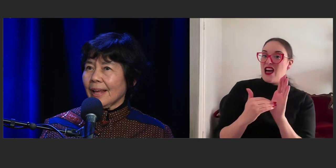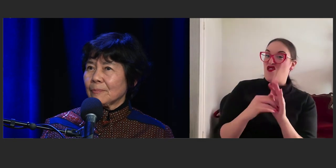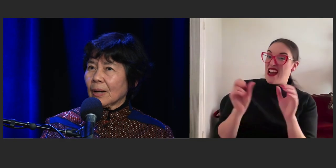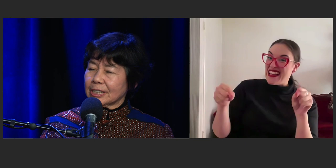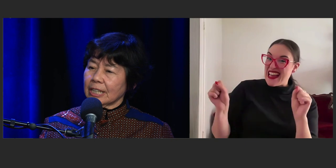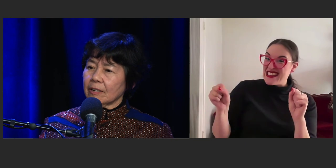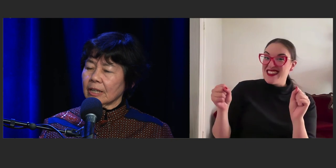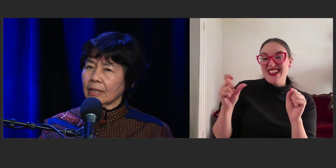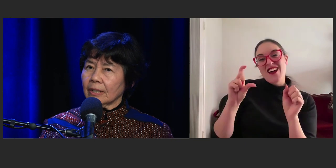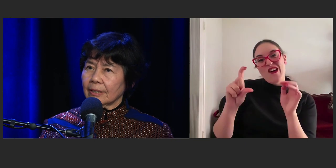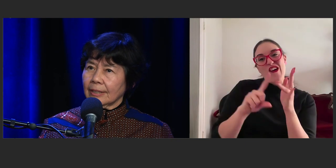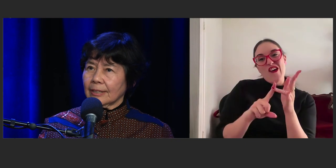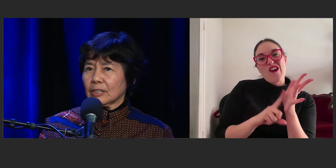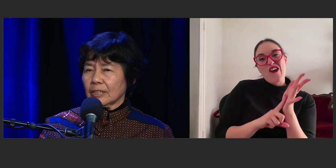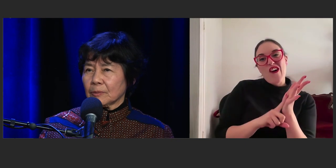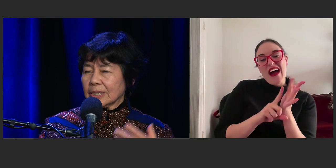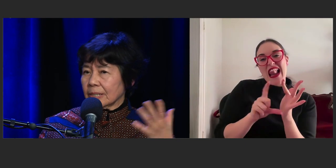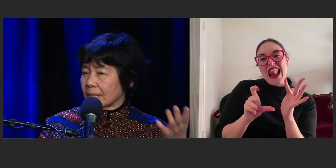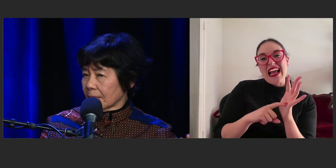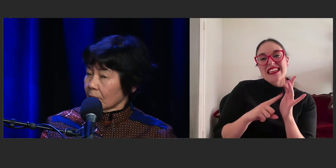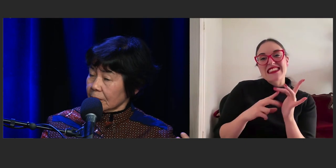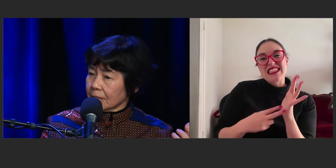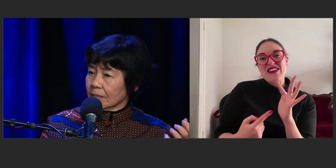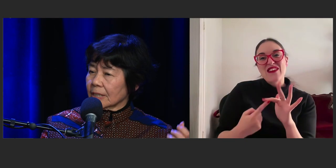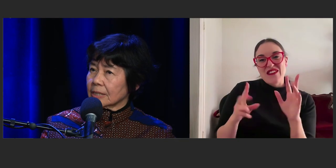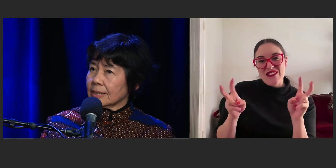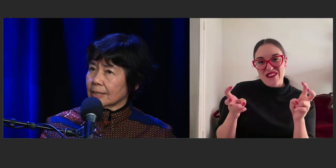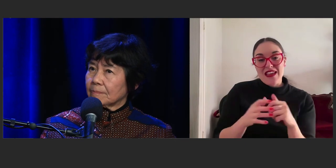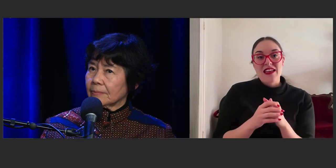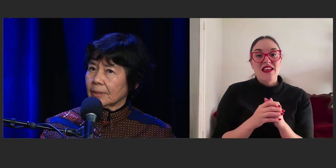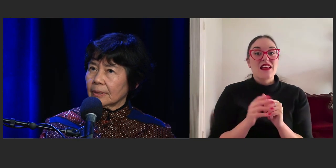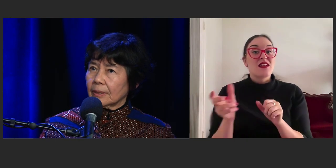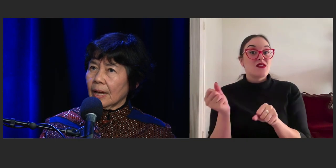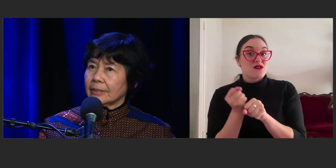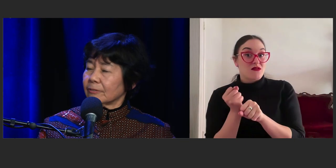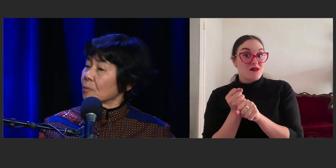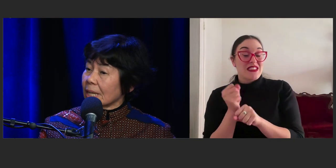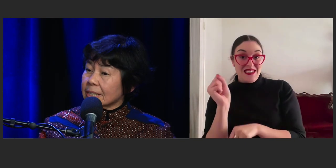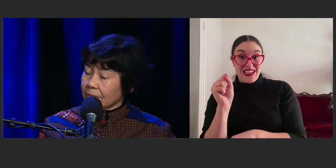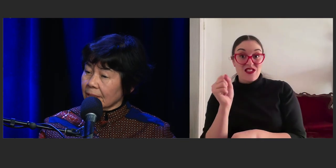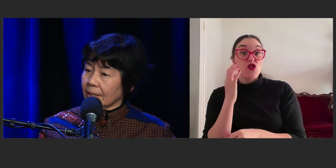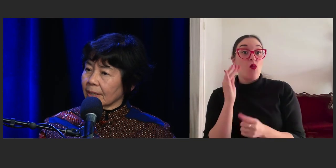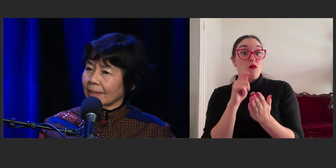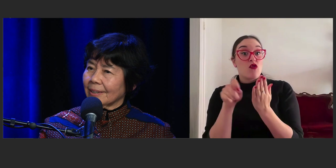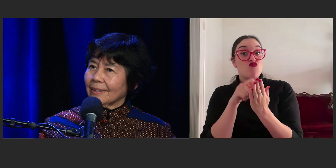and by sharing and especially culture and different ways of thinking,